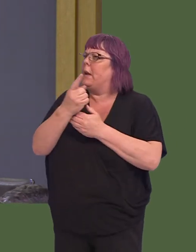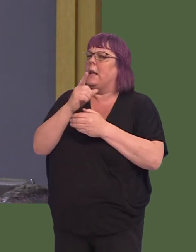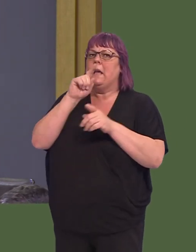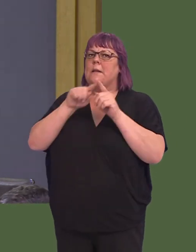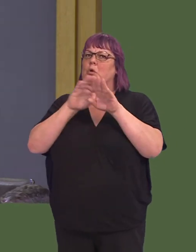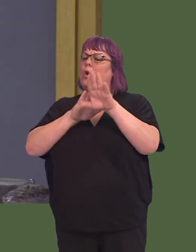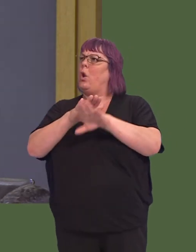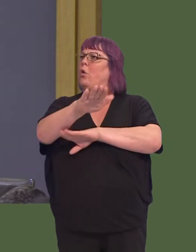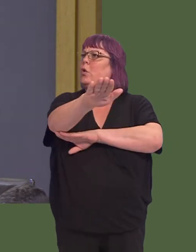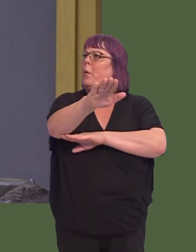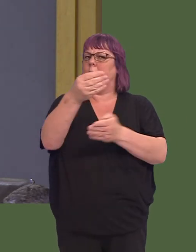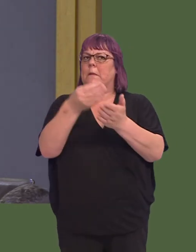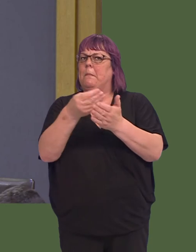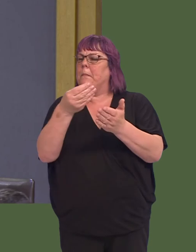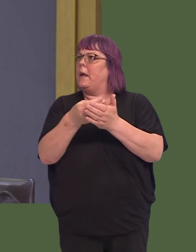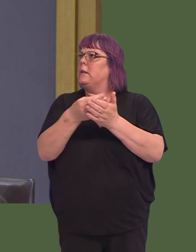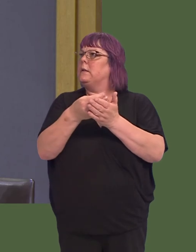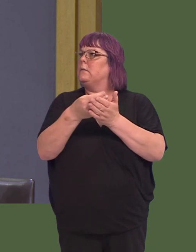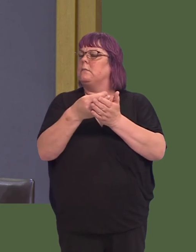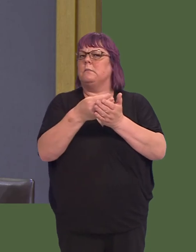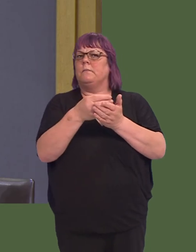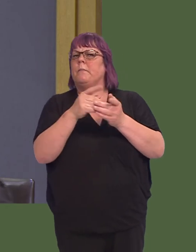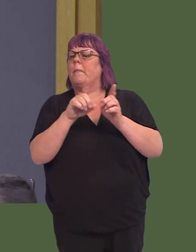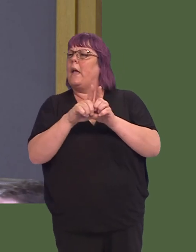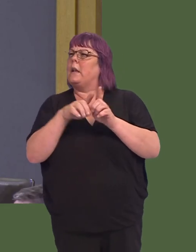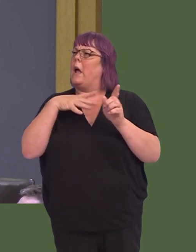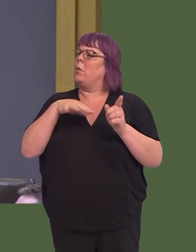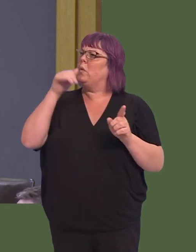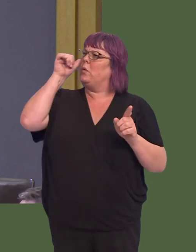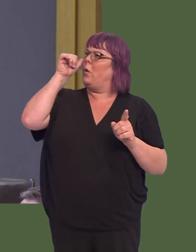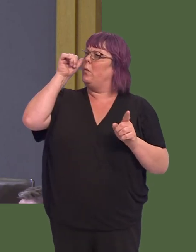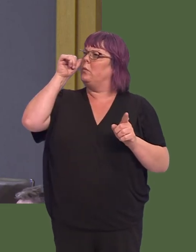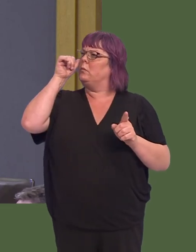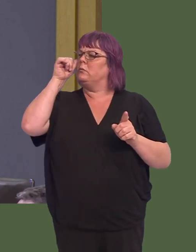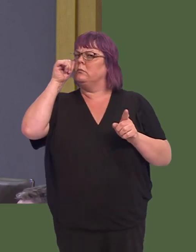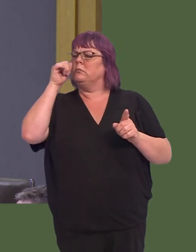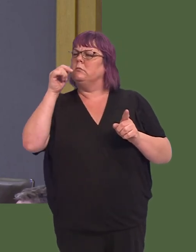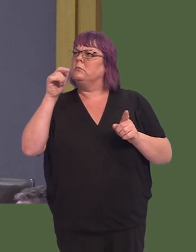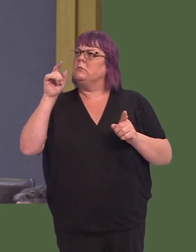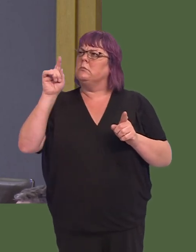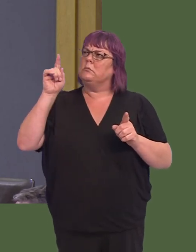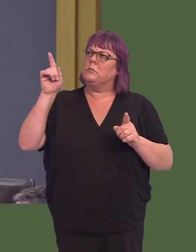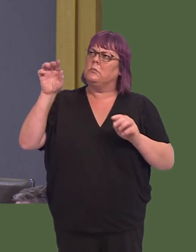particularly the capital spend element of the funding allocated, and I would like a